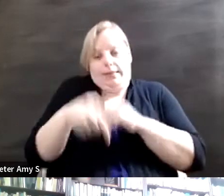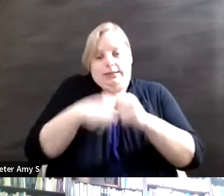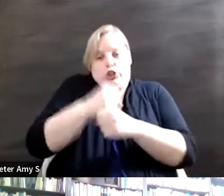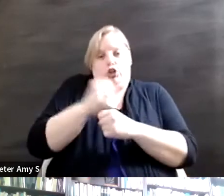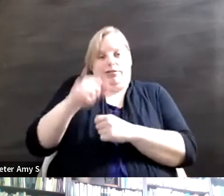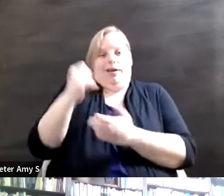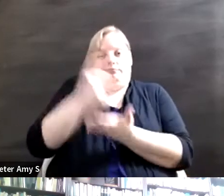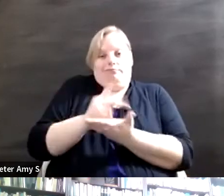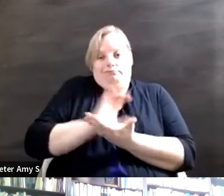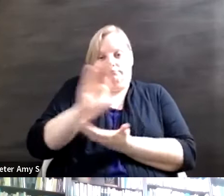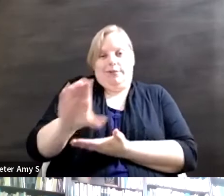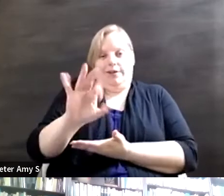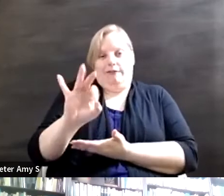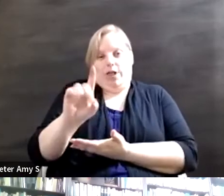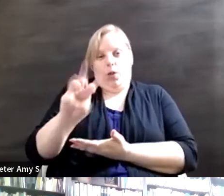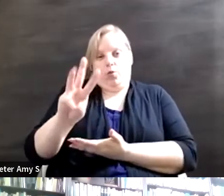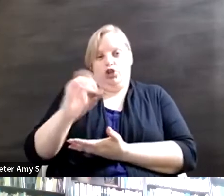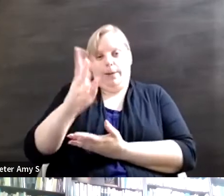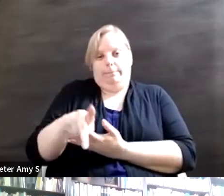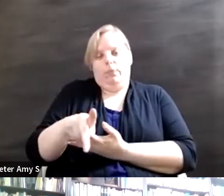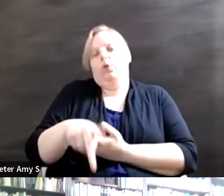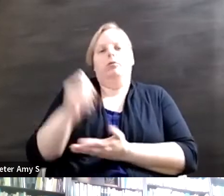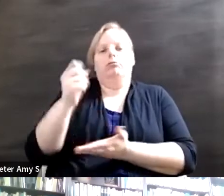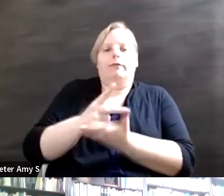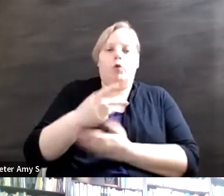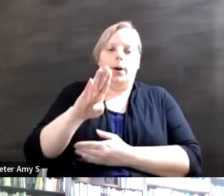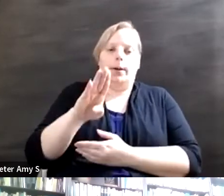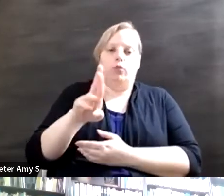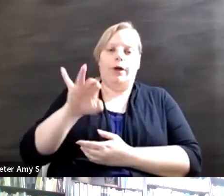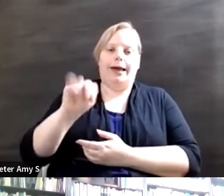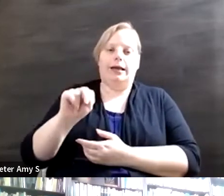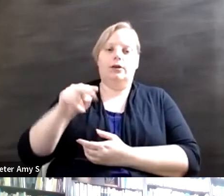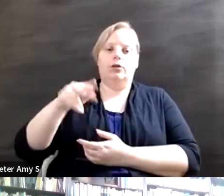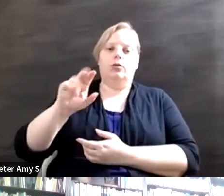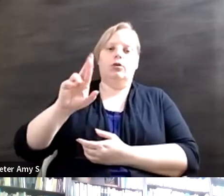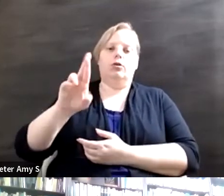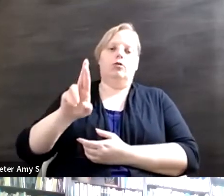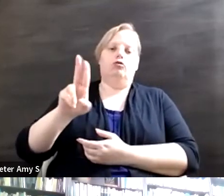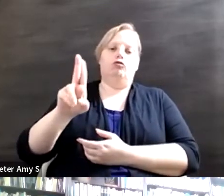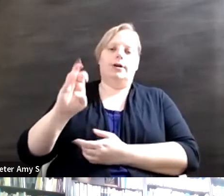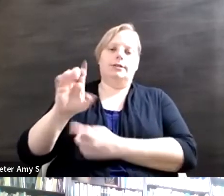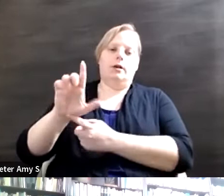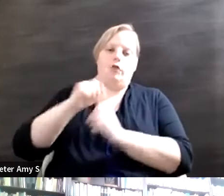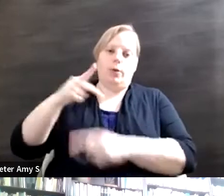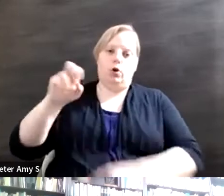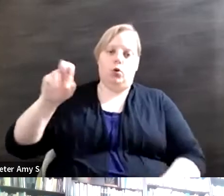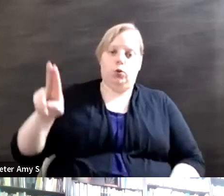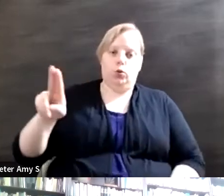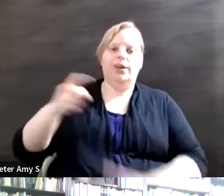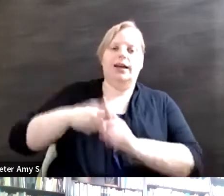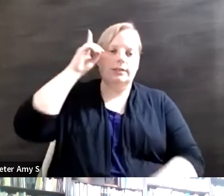uh Mr. Brian Russell from Peru, you know, who's a man with down syndrome and who is making activism